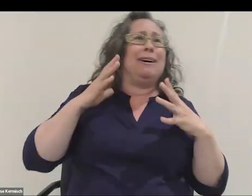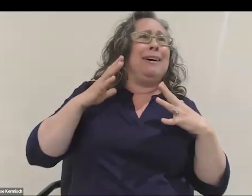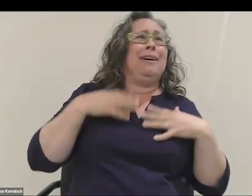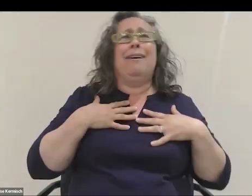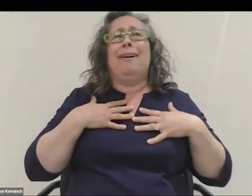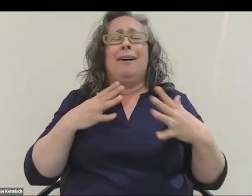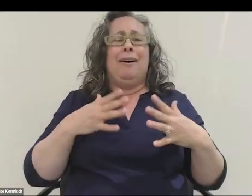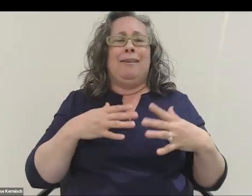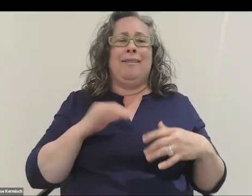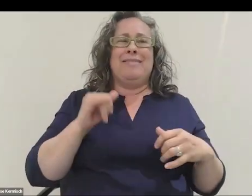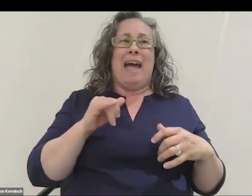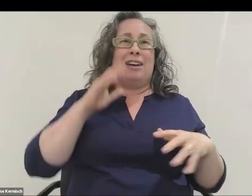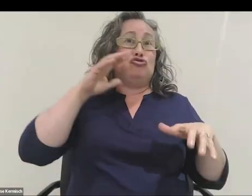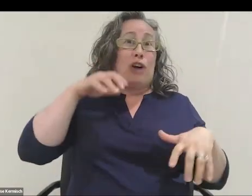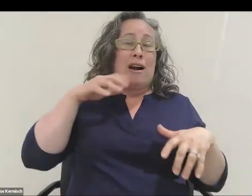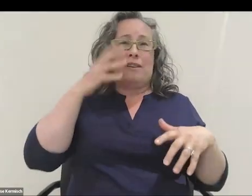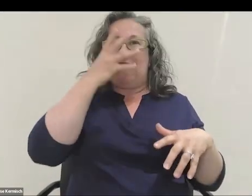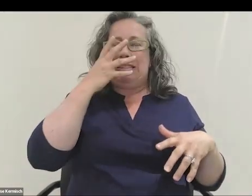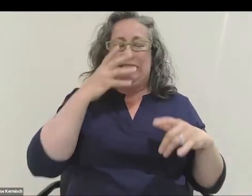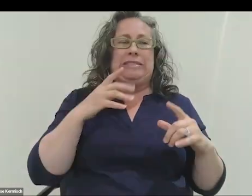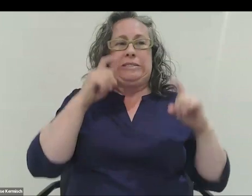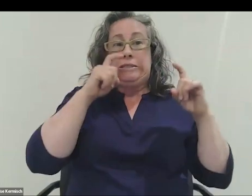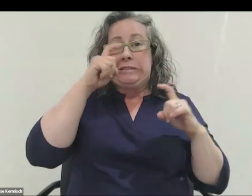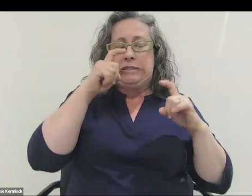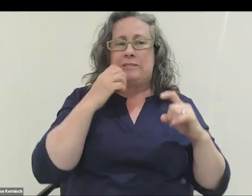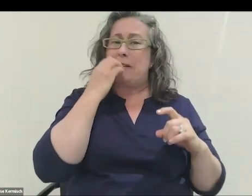that classic shocked-looking face and chewing their fingernails.